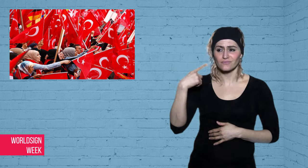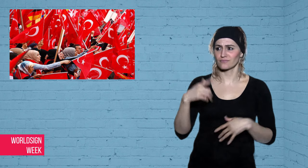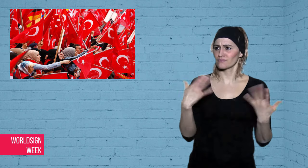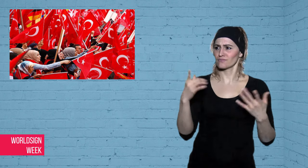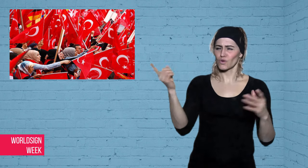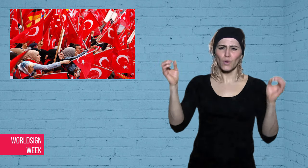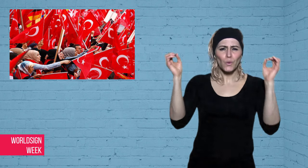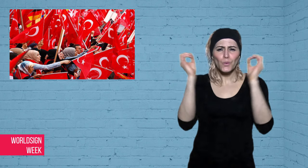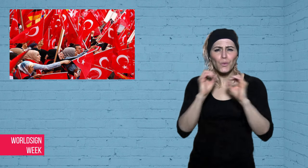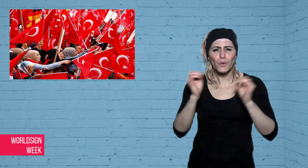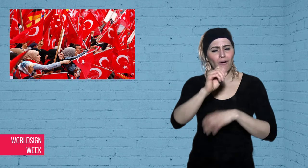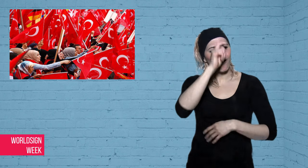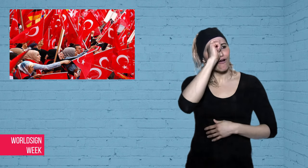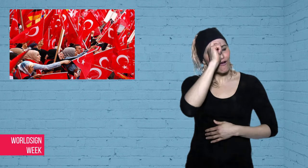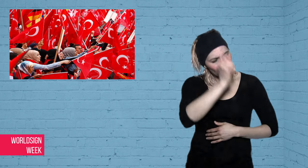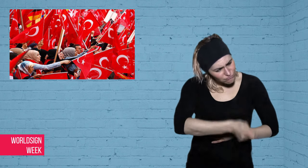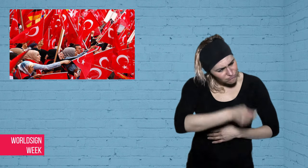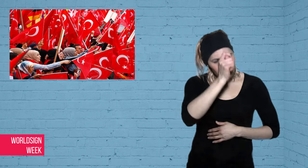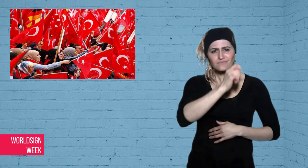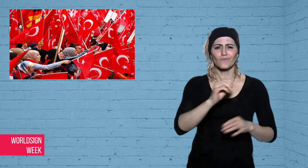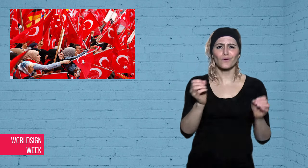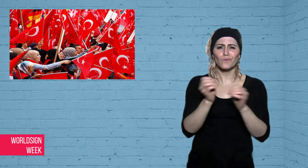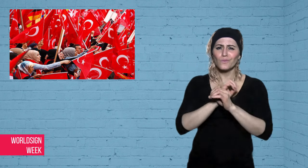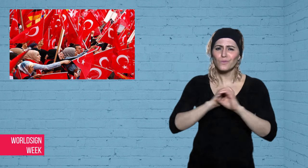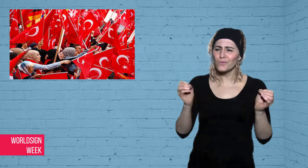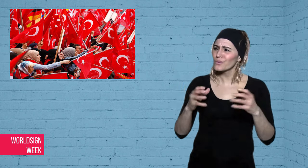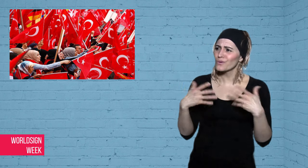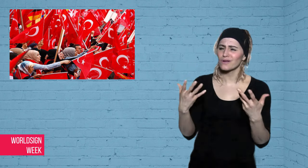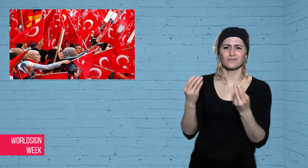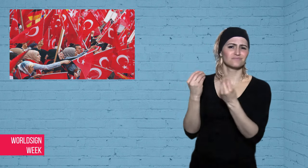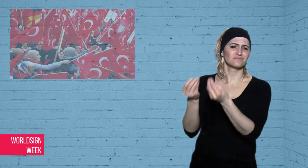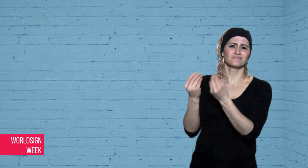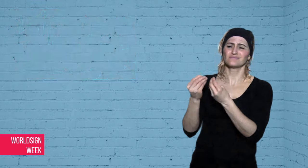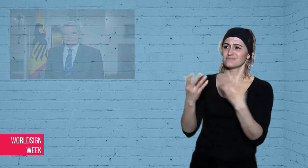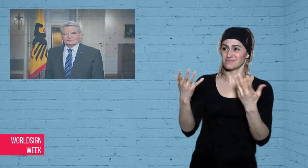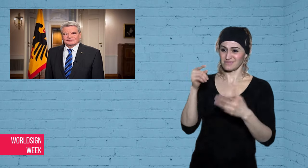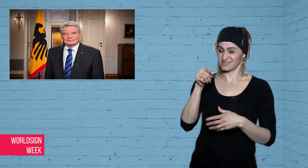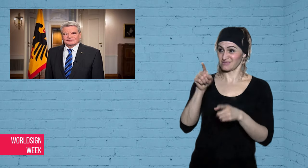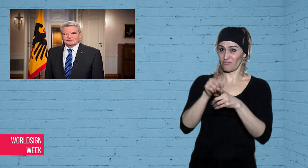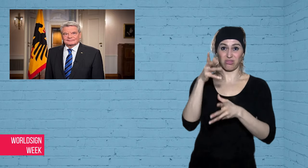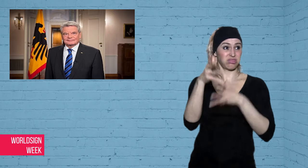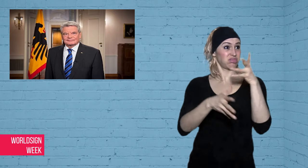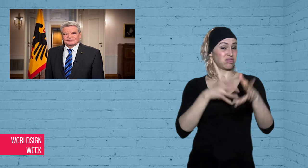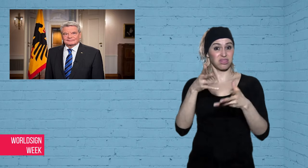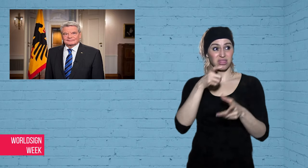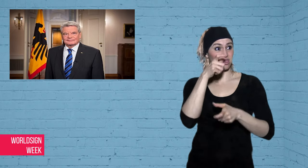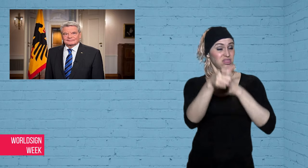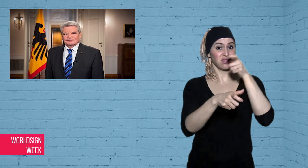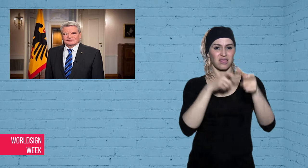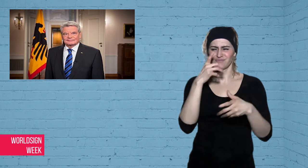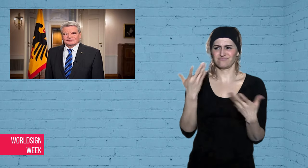Merkel, replied that no one could